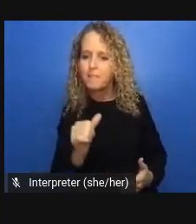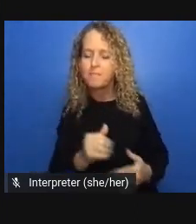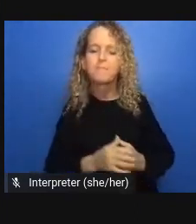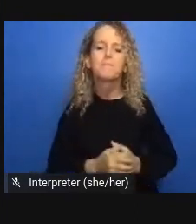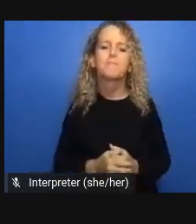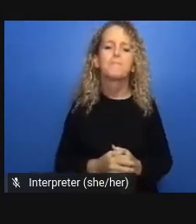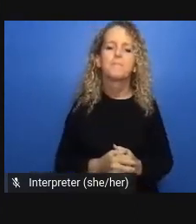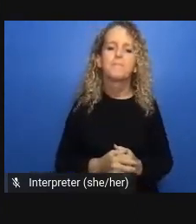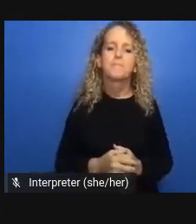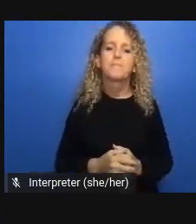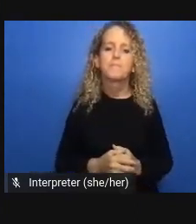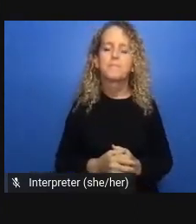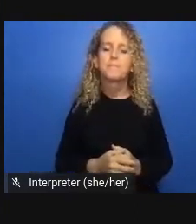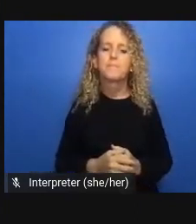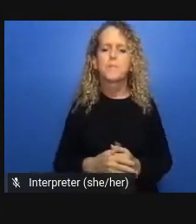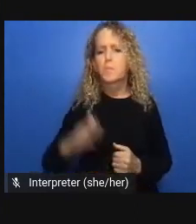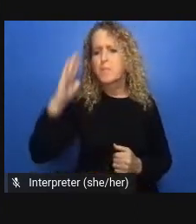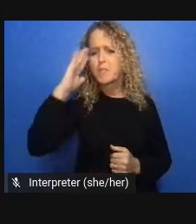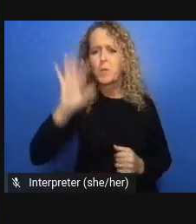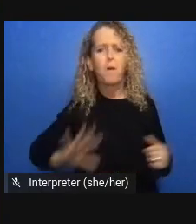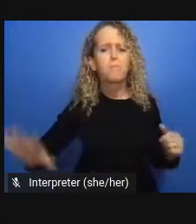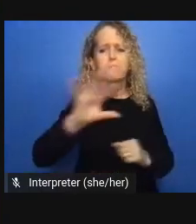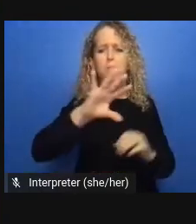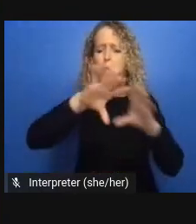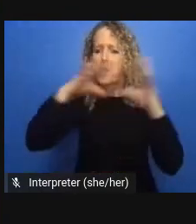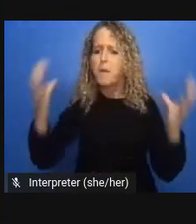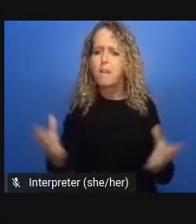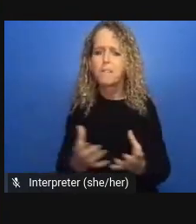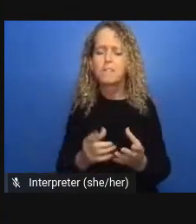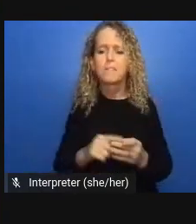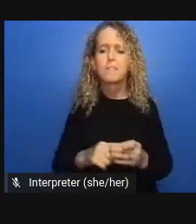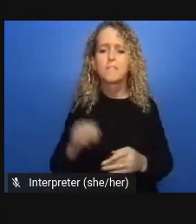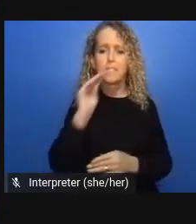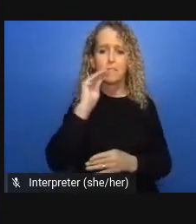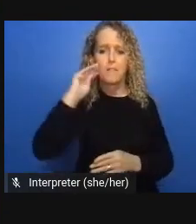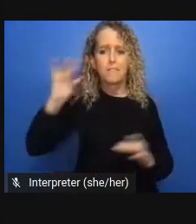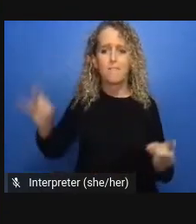panelists be accessible to answer those questions because obviously we have quite a bit of expertise